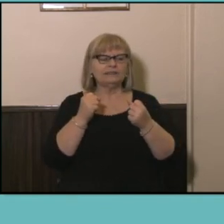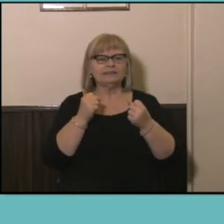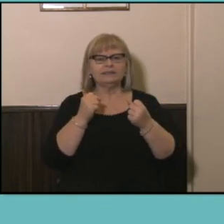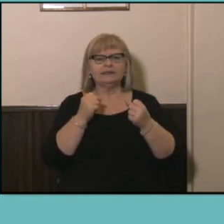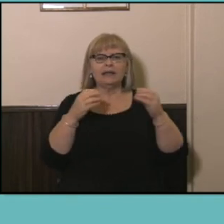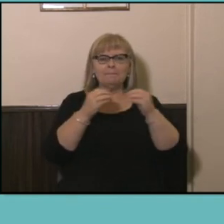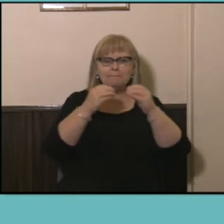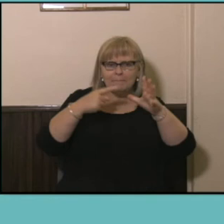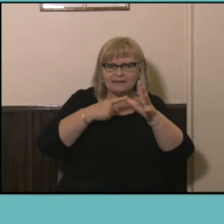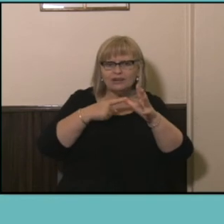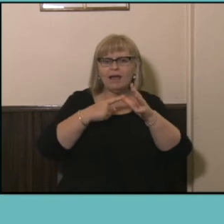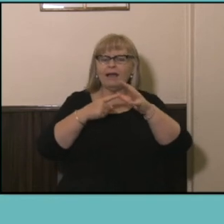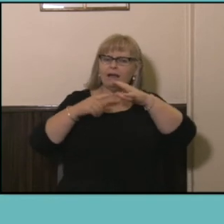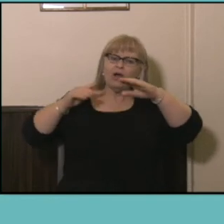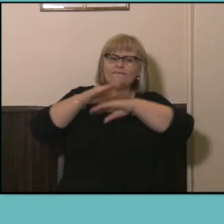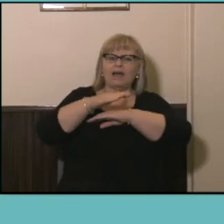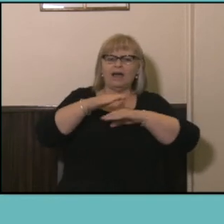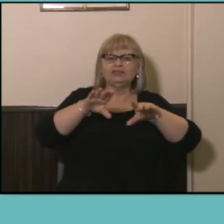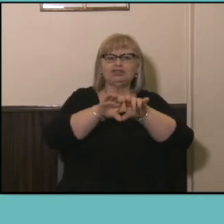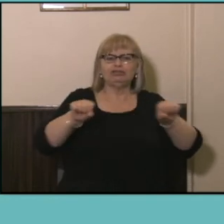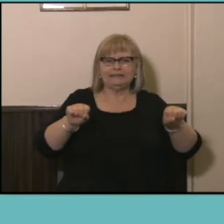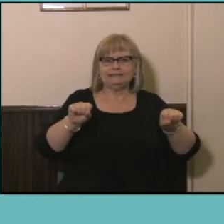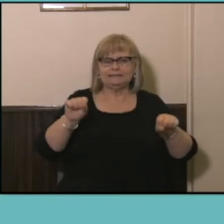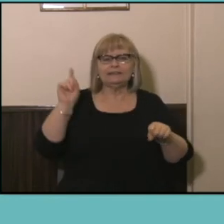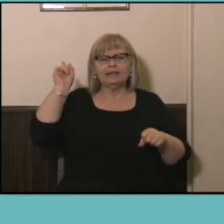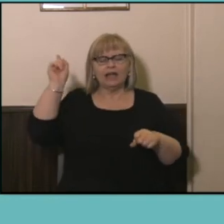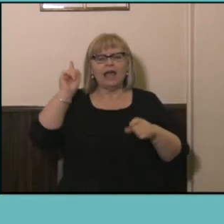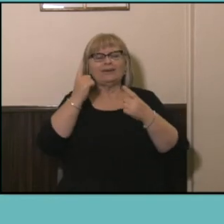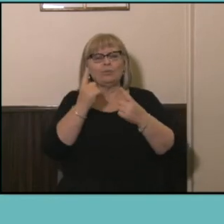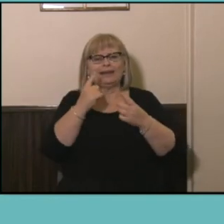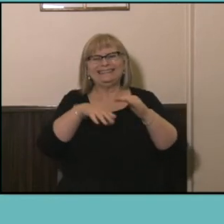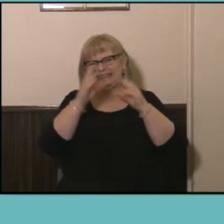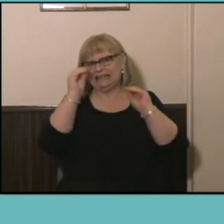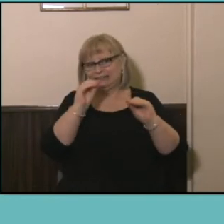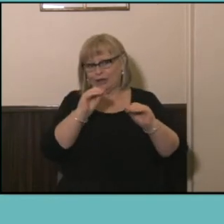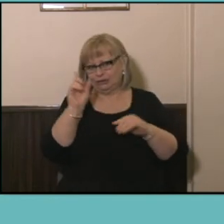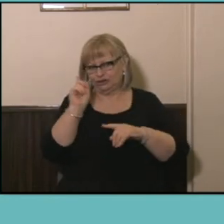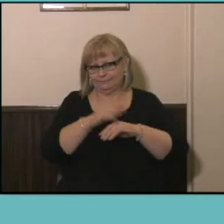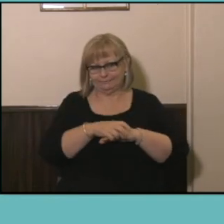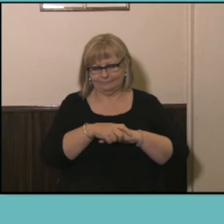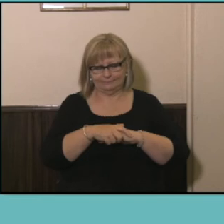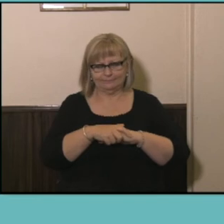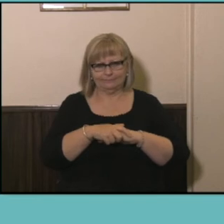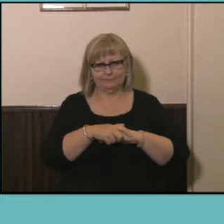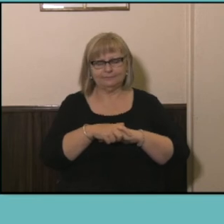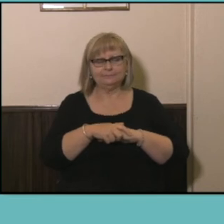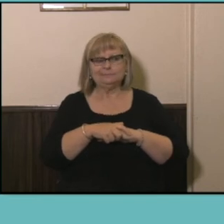degree and above attainment one of the top occupations is in education. So on